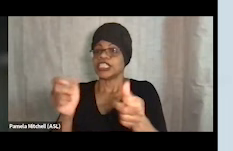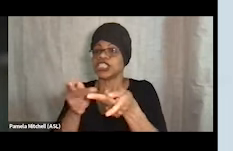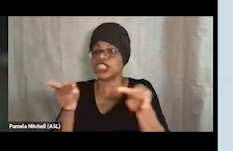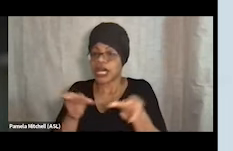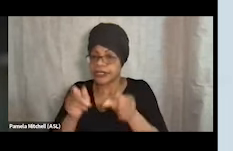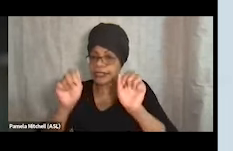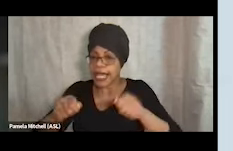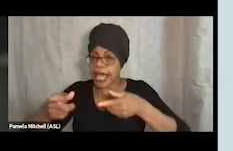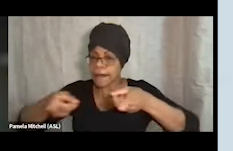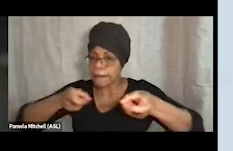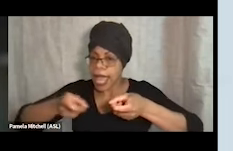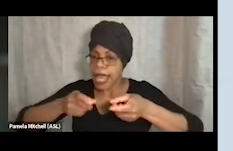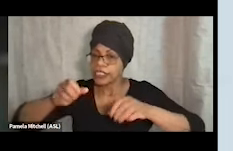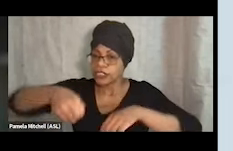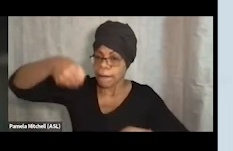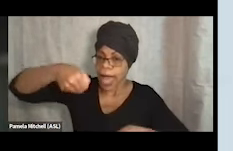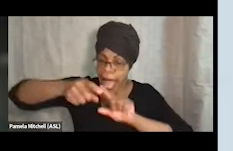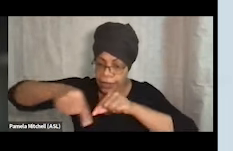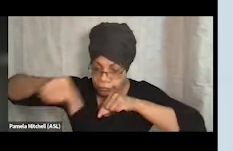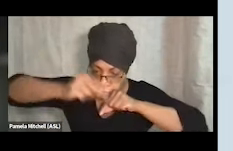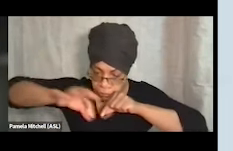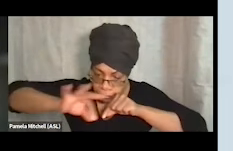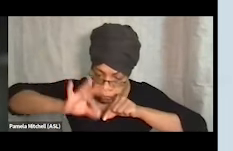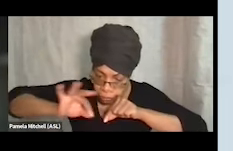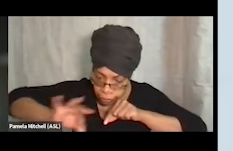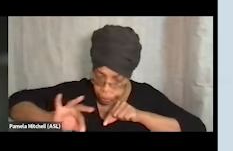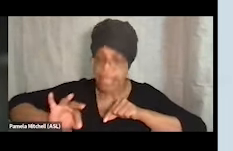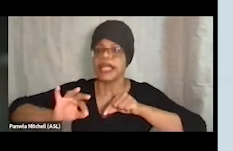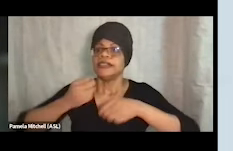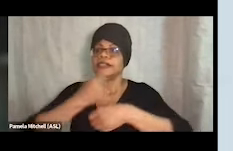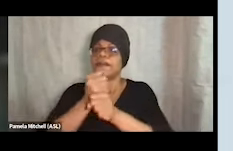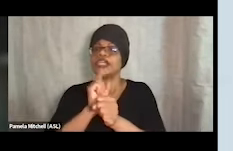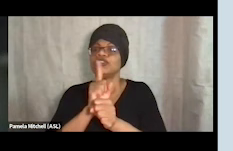making sure that you know what people have is appropriate, maybe doing a check around the bed area,